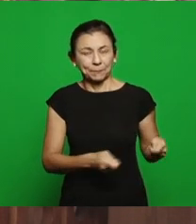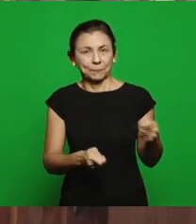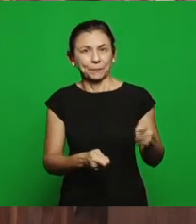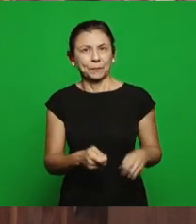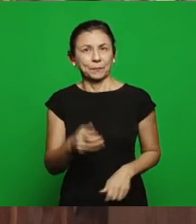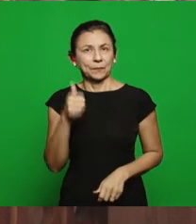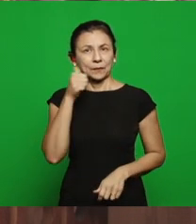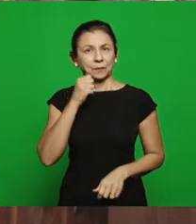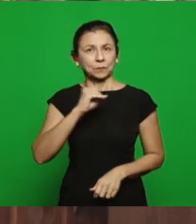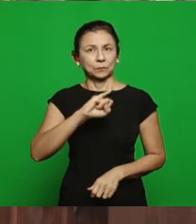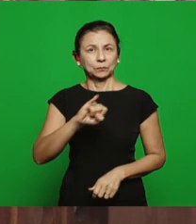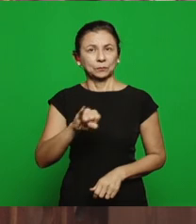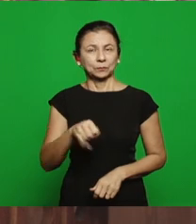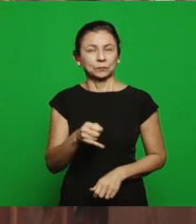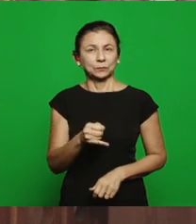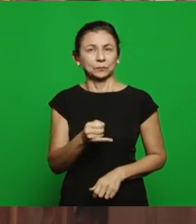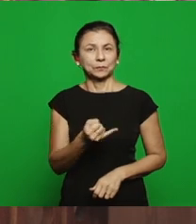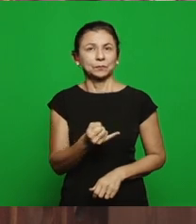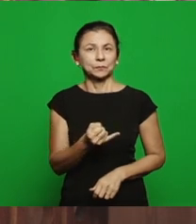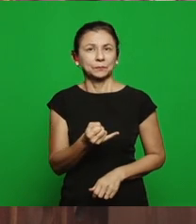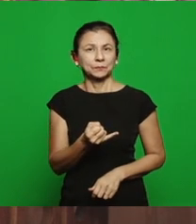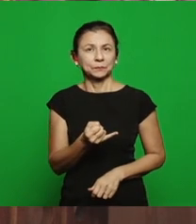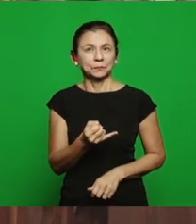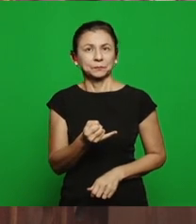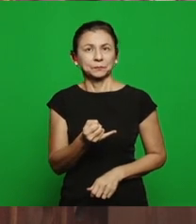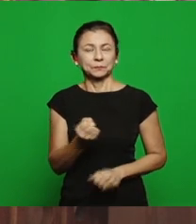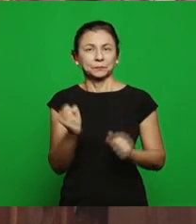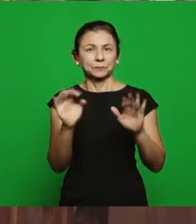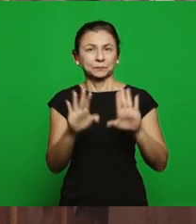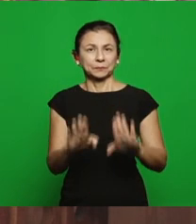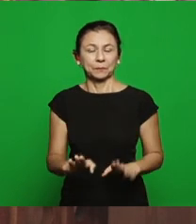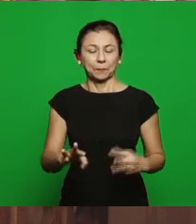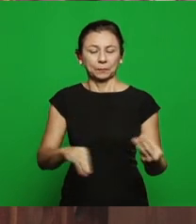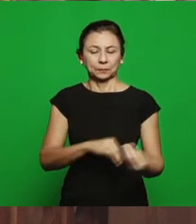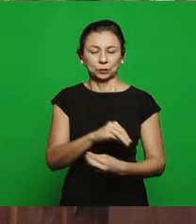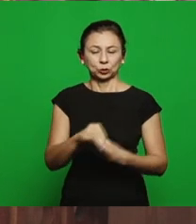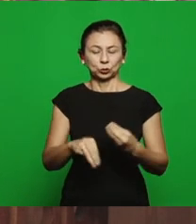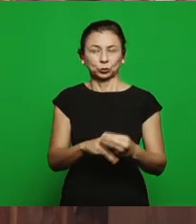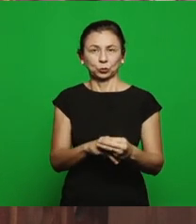the leaven and put in three measures of wheat